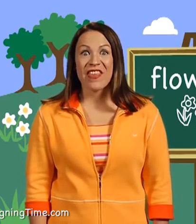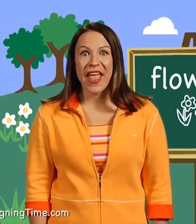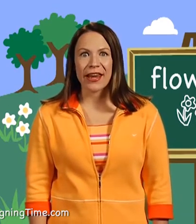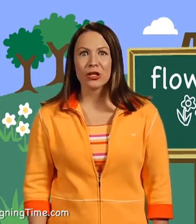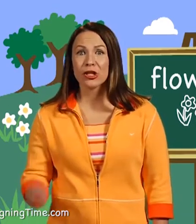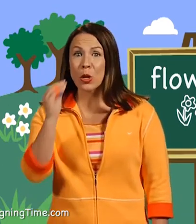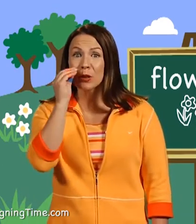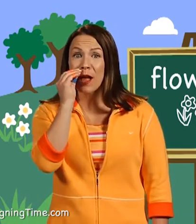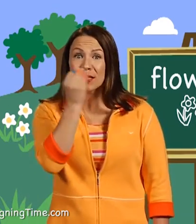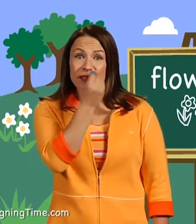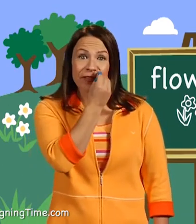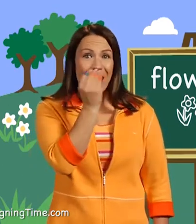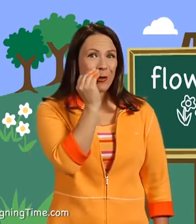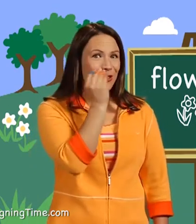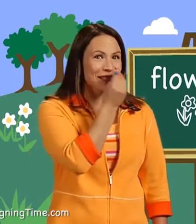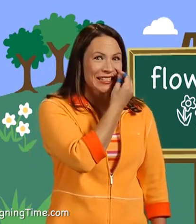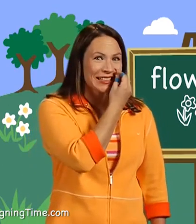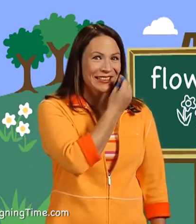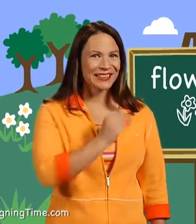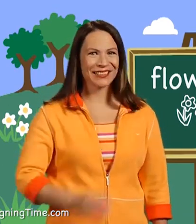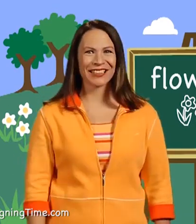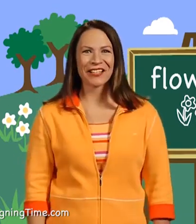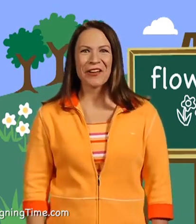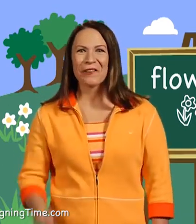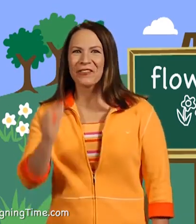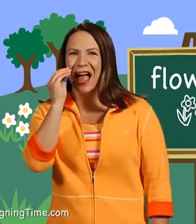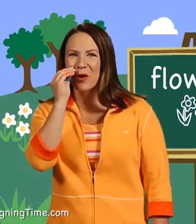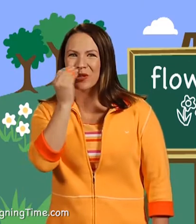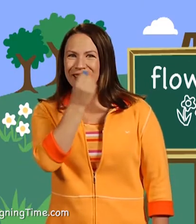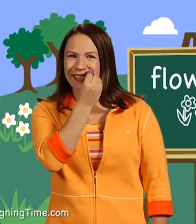Then show lots of flowers. Flowers!